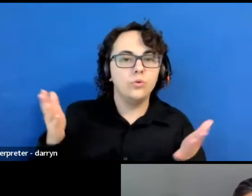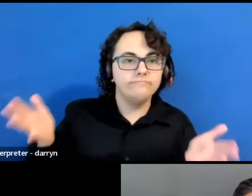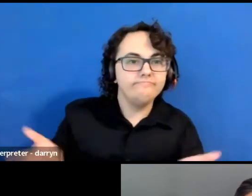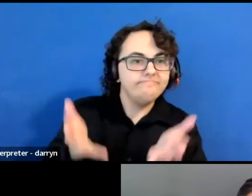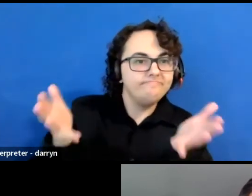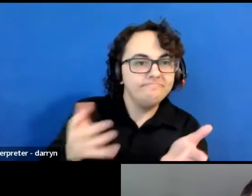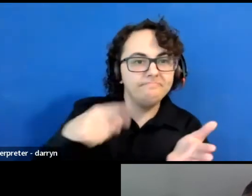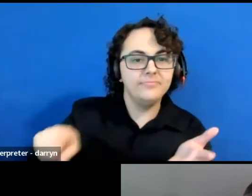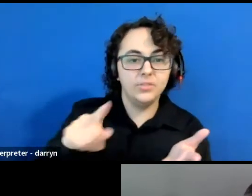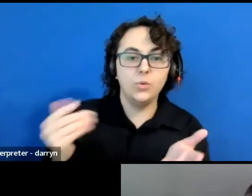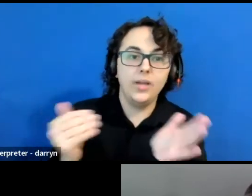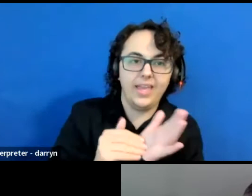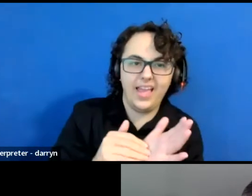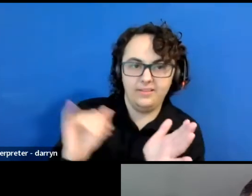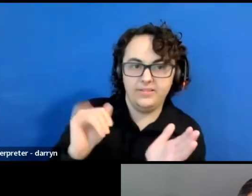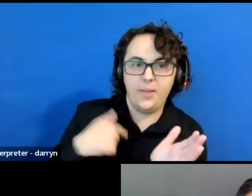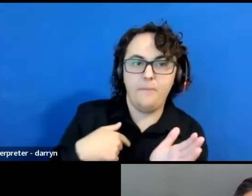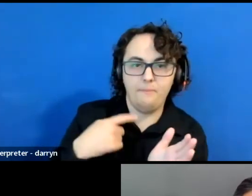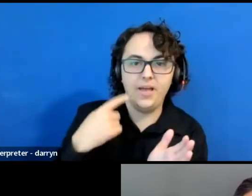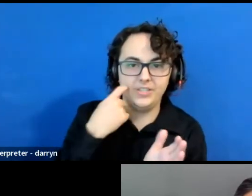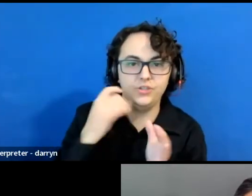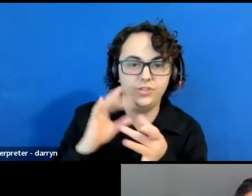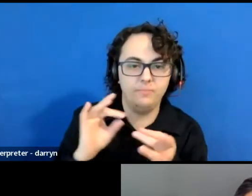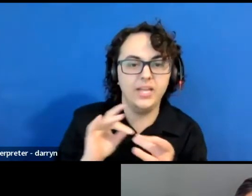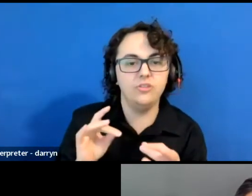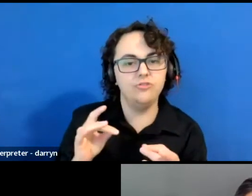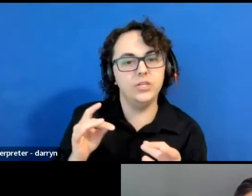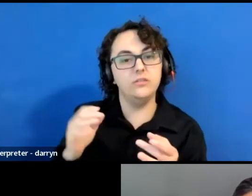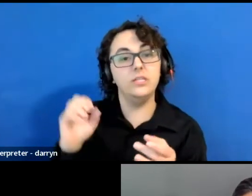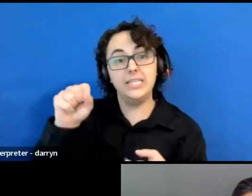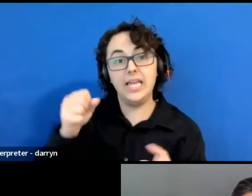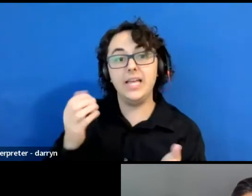not only submit nominations for others or for yourself,